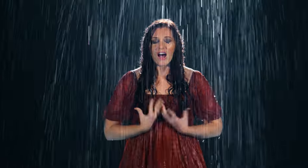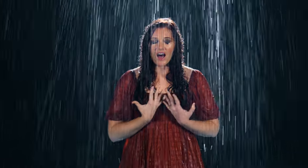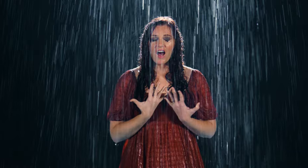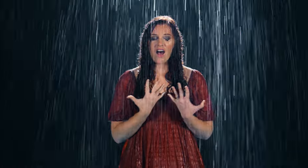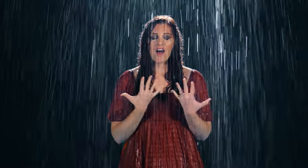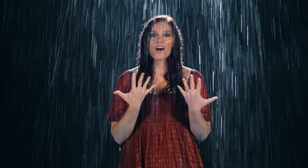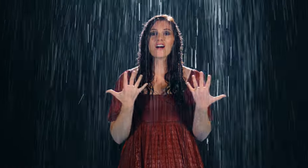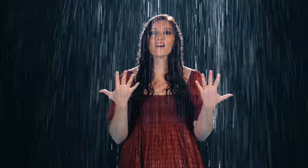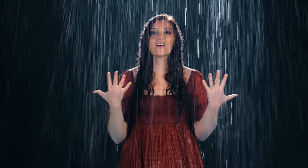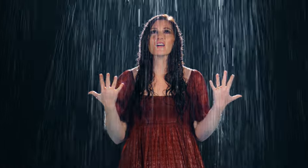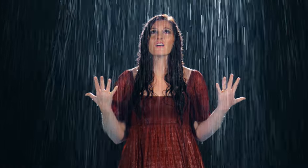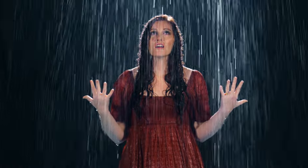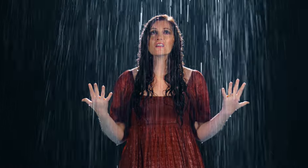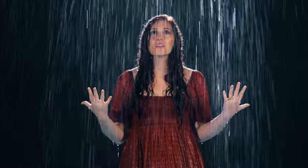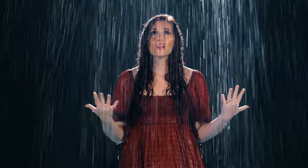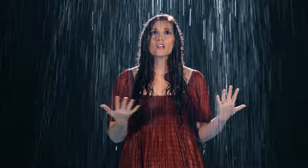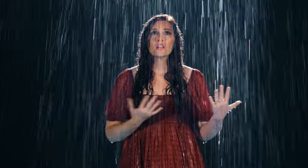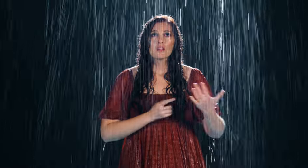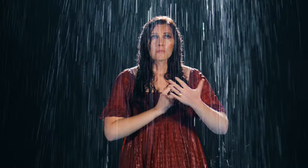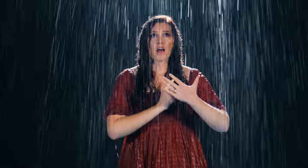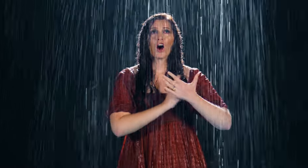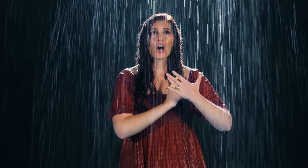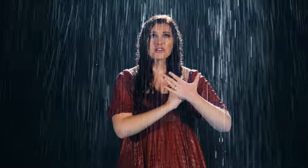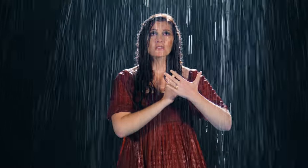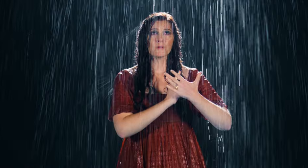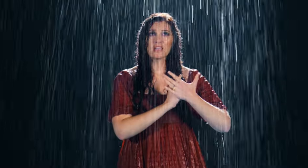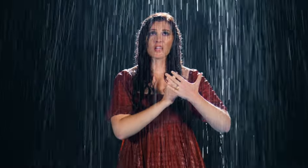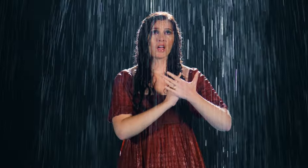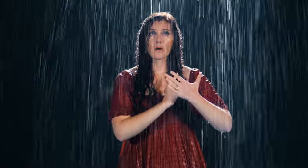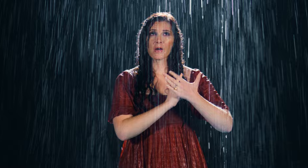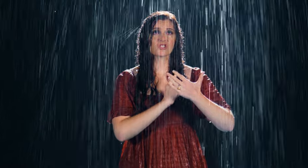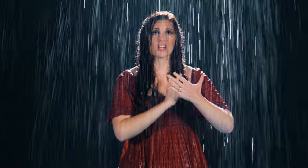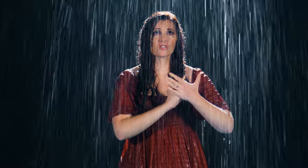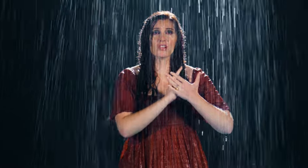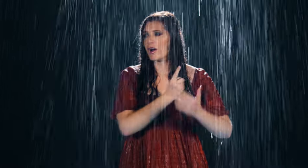Ohh My heart is beating on my chest so loud